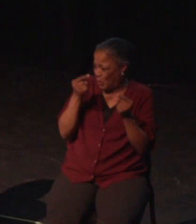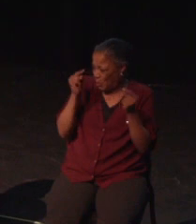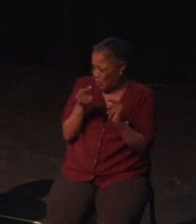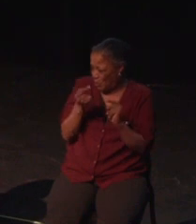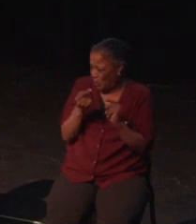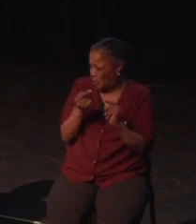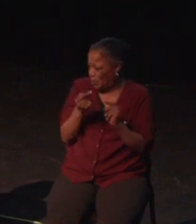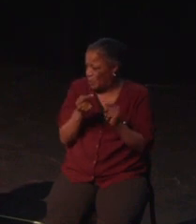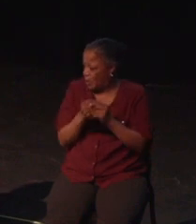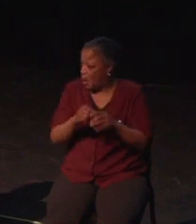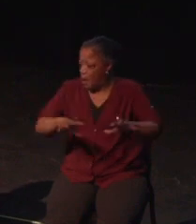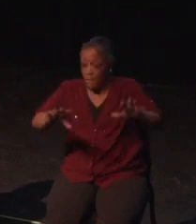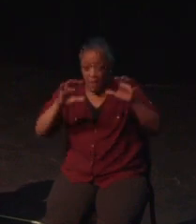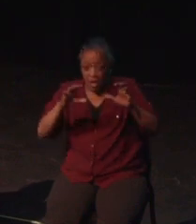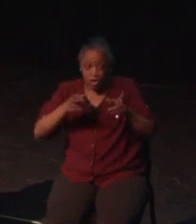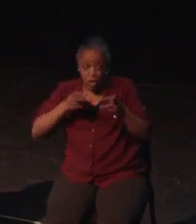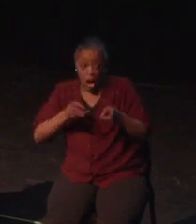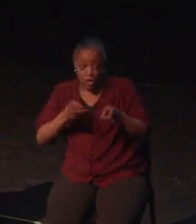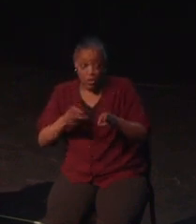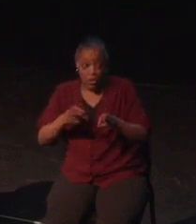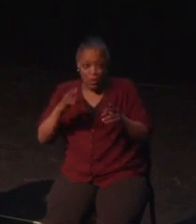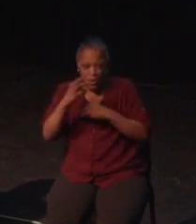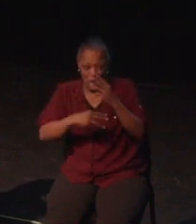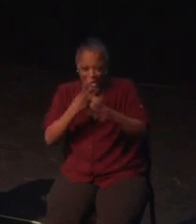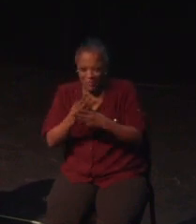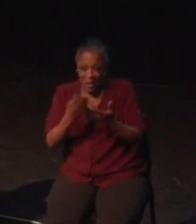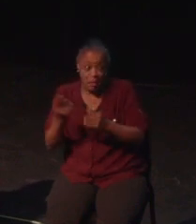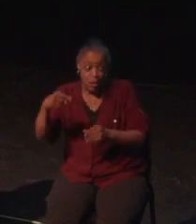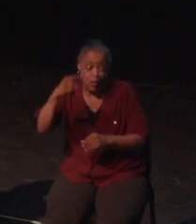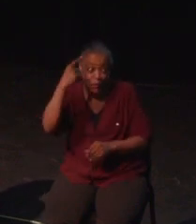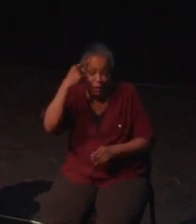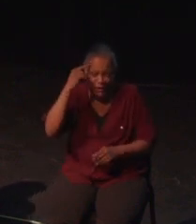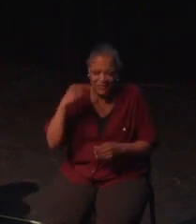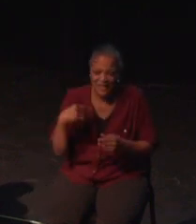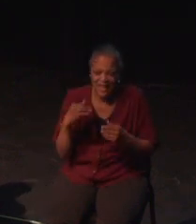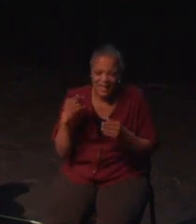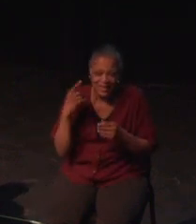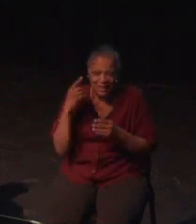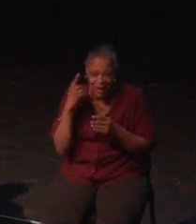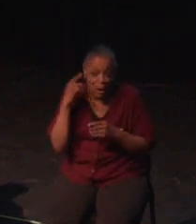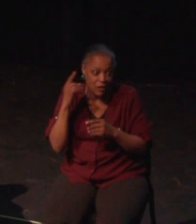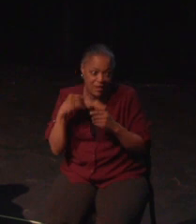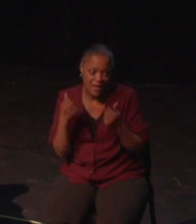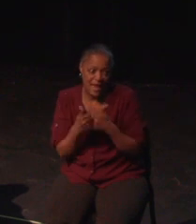As in the side, the visual options and Paci-Fist, such as background contrasts and hand enlargement, while intended for visual impairment, were also very helpful for me.